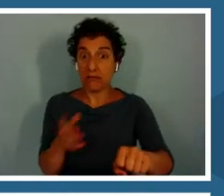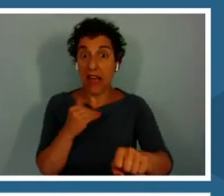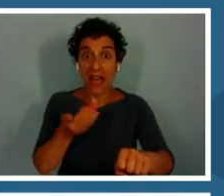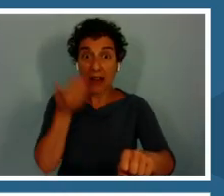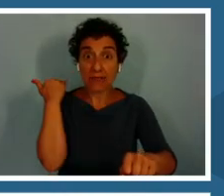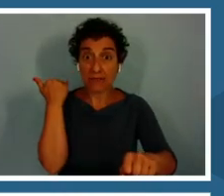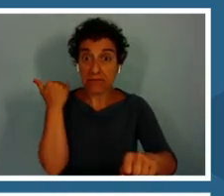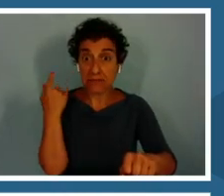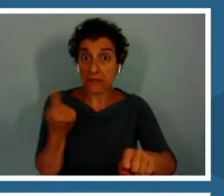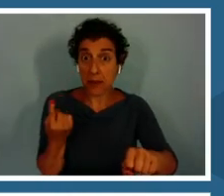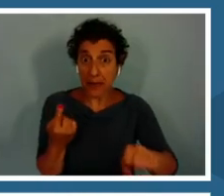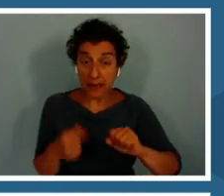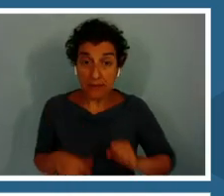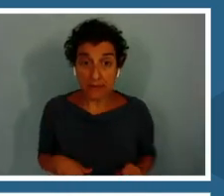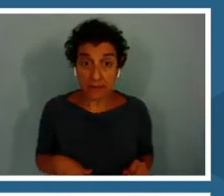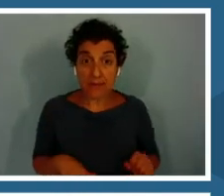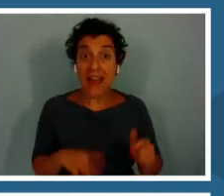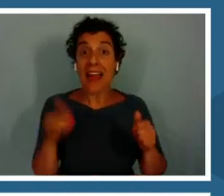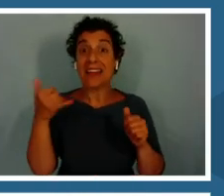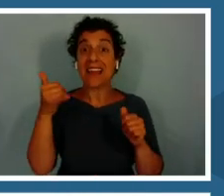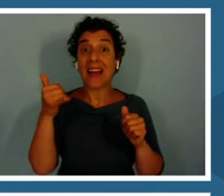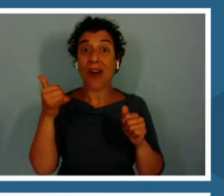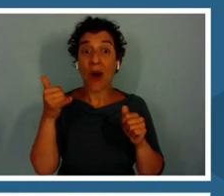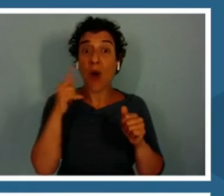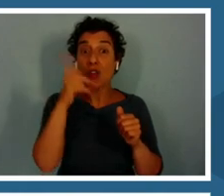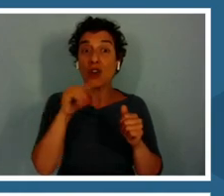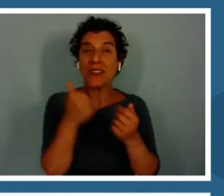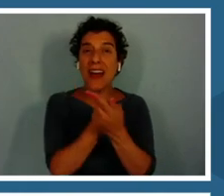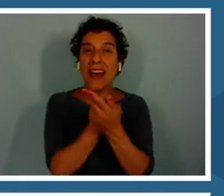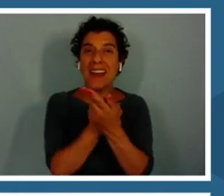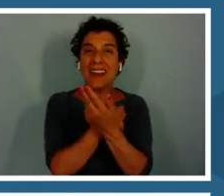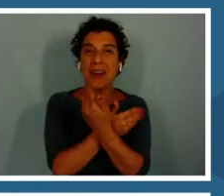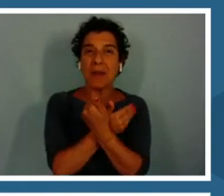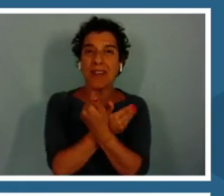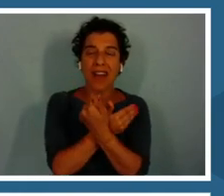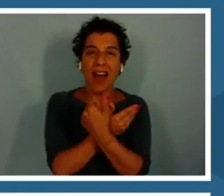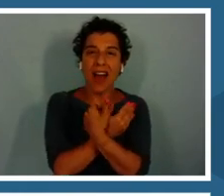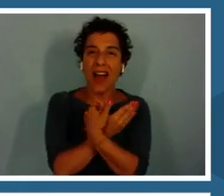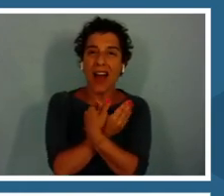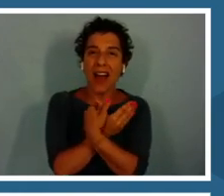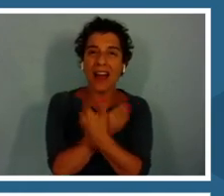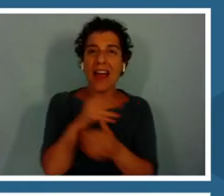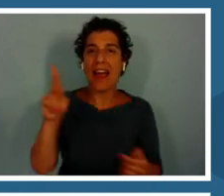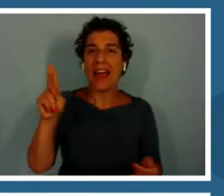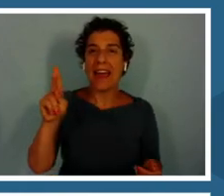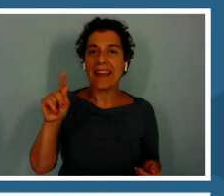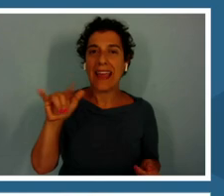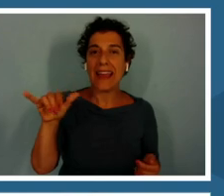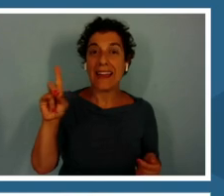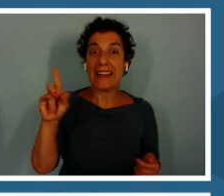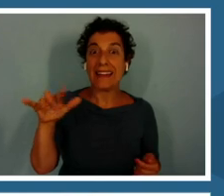Eating those yellow things that look like butterflies, those are katydid, which it loves to eat.